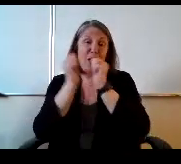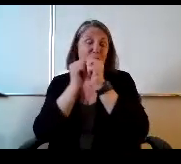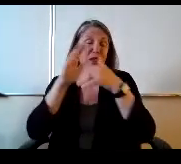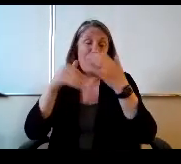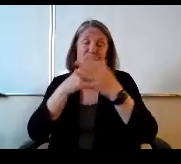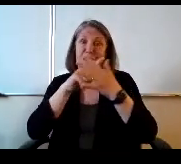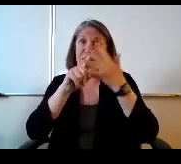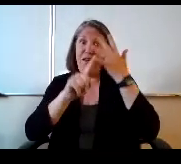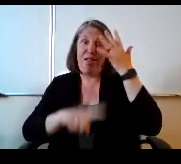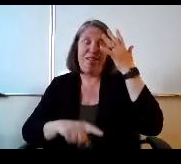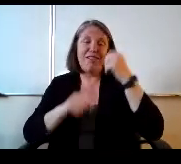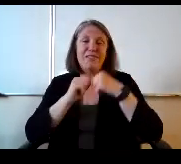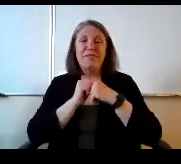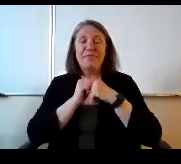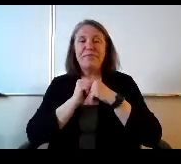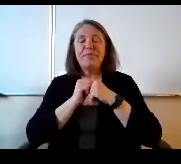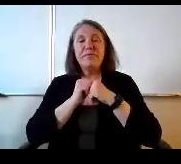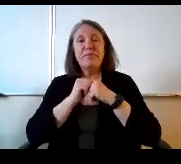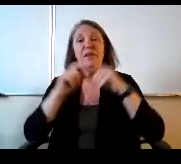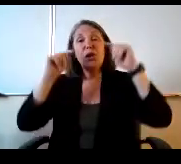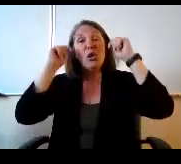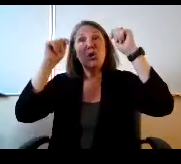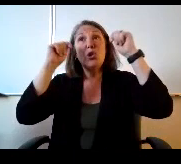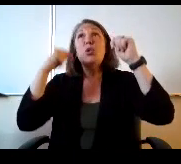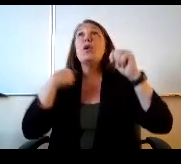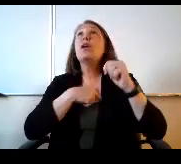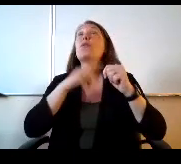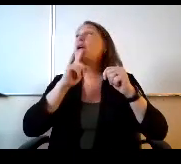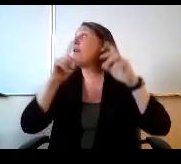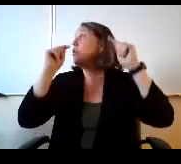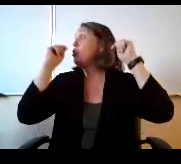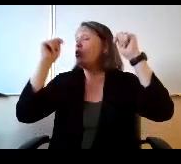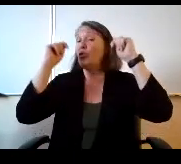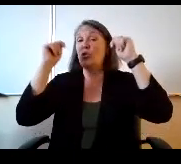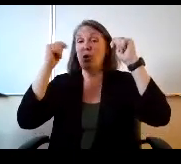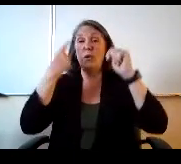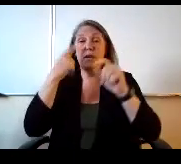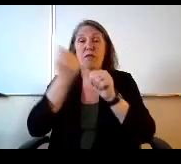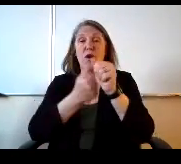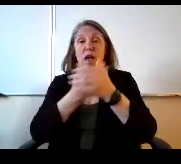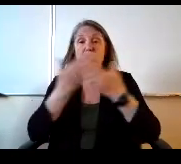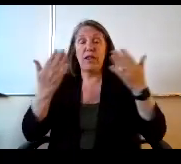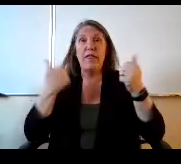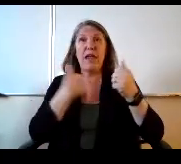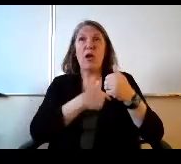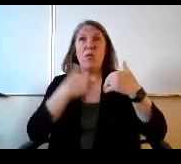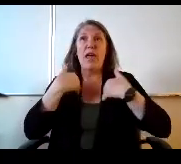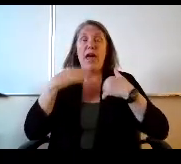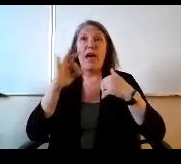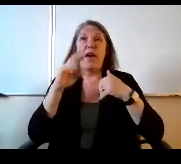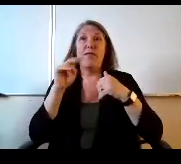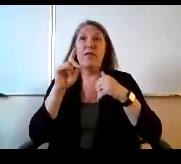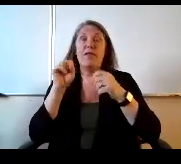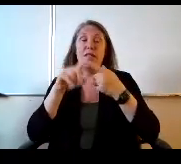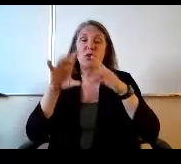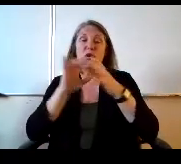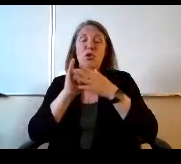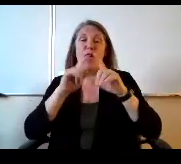So the tutoring we're tutoring for for everything we have the funds to do that, but for the summer work.